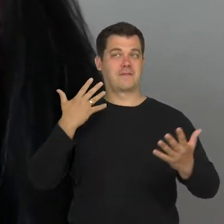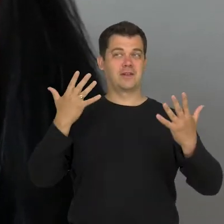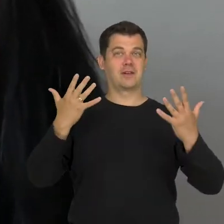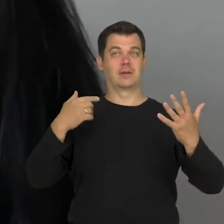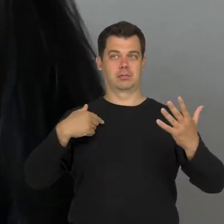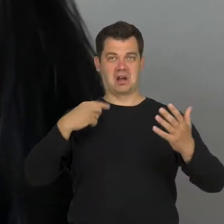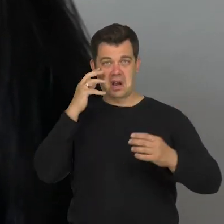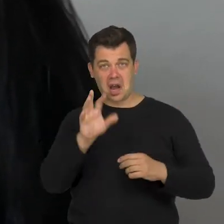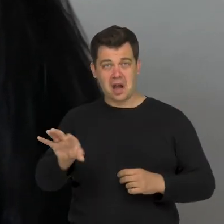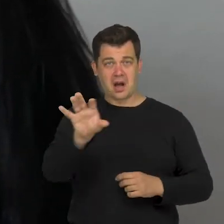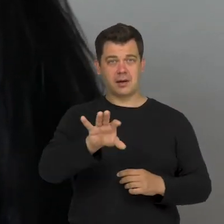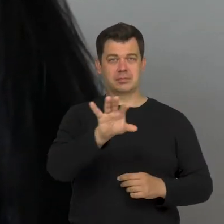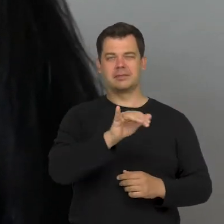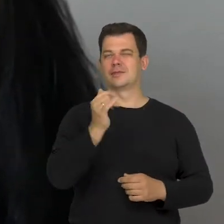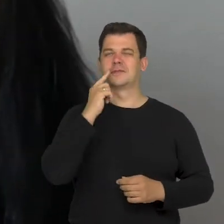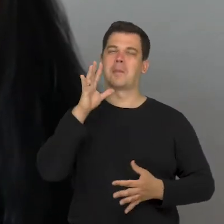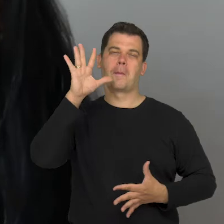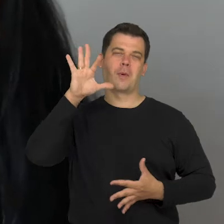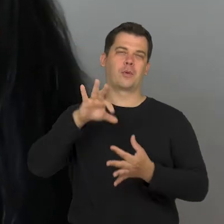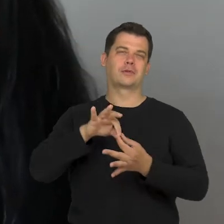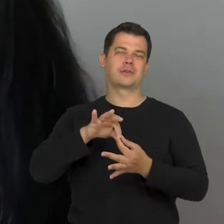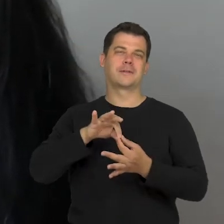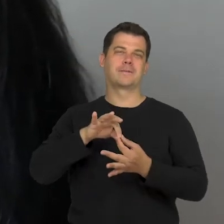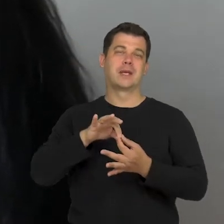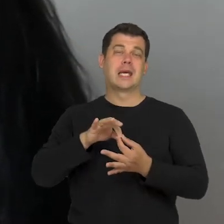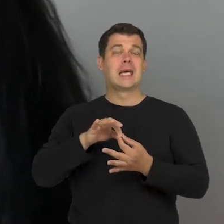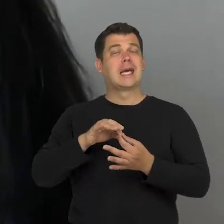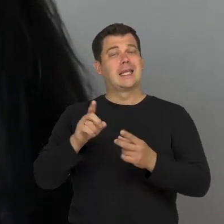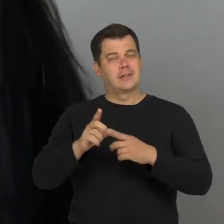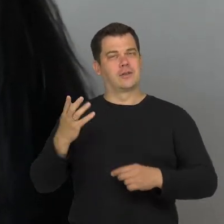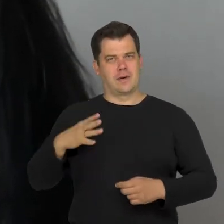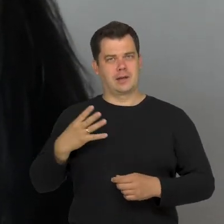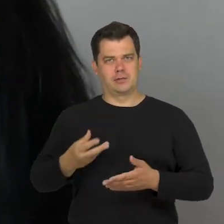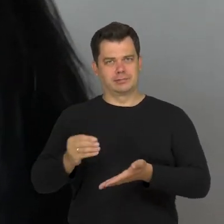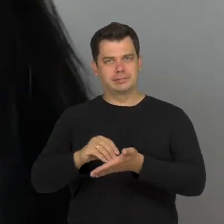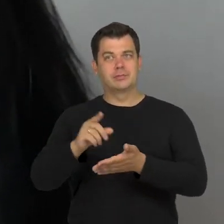So these are like connecting vessels but it should be said that staring, looking